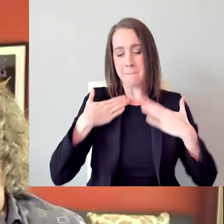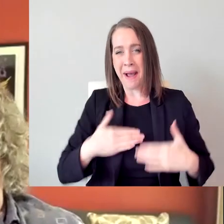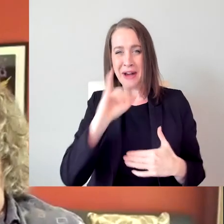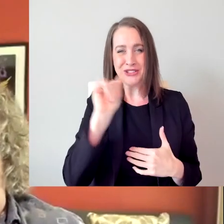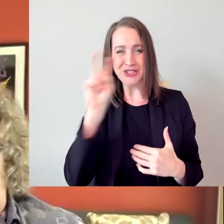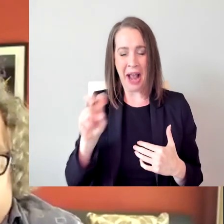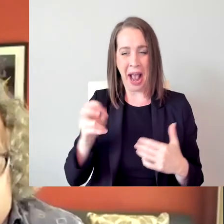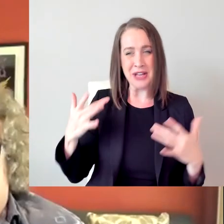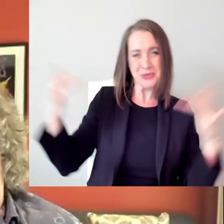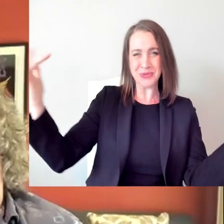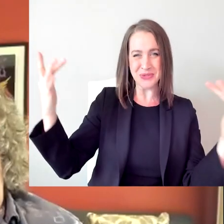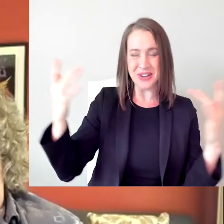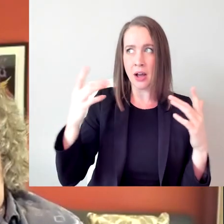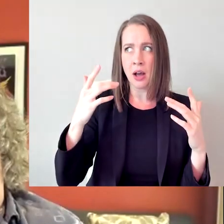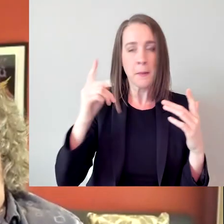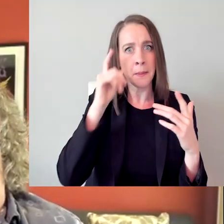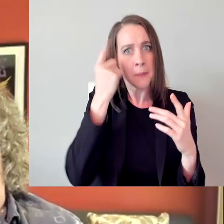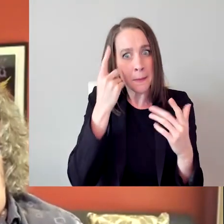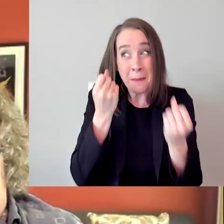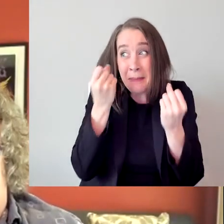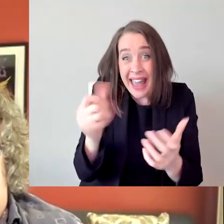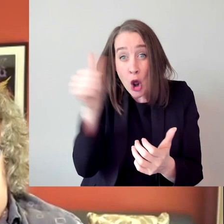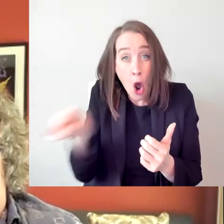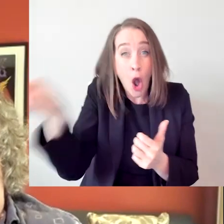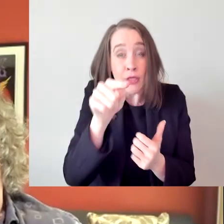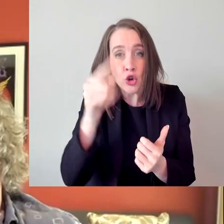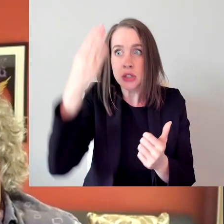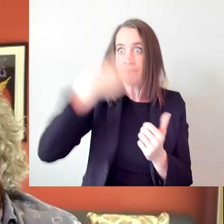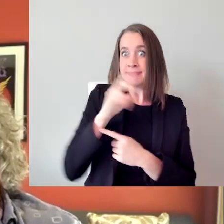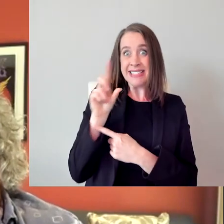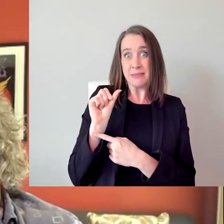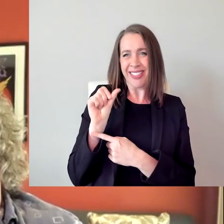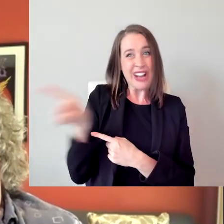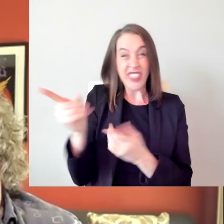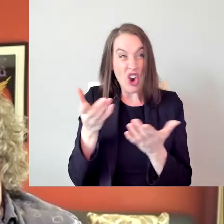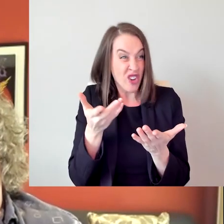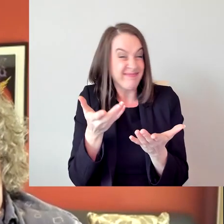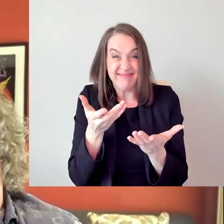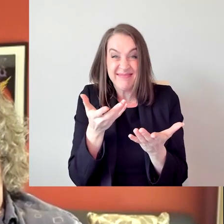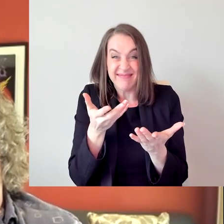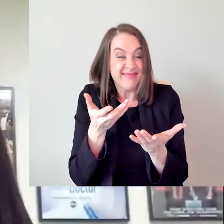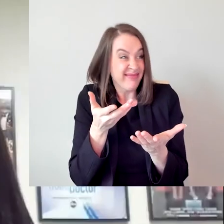who are right with you that have to hide their disabilities.